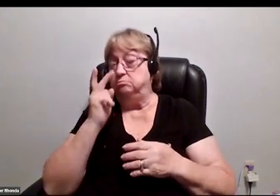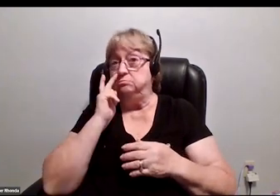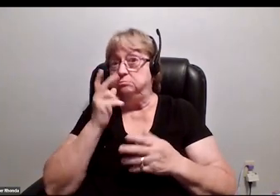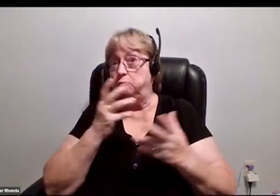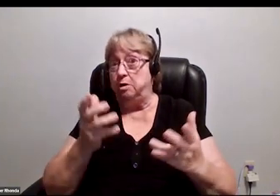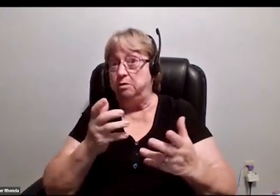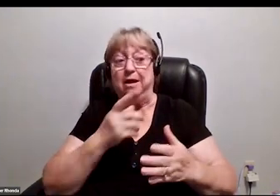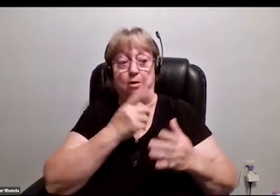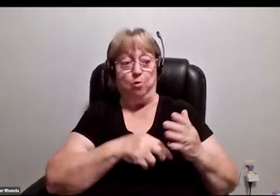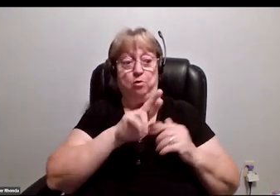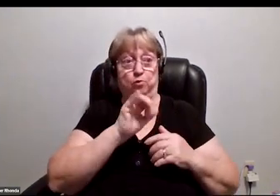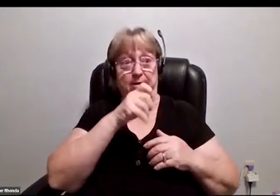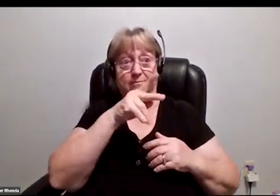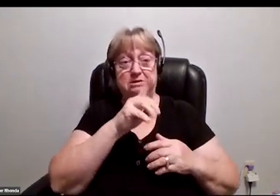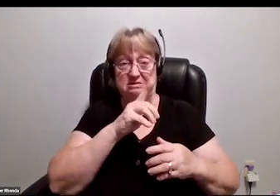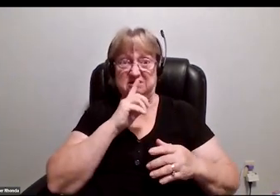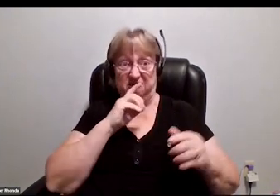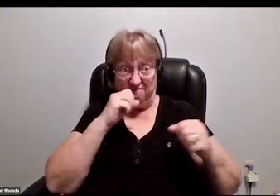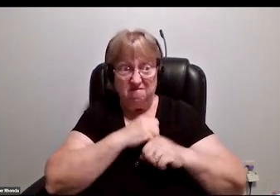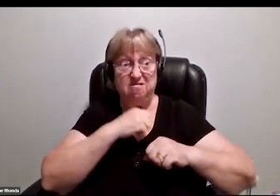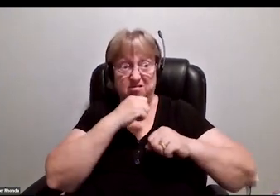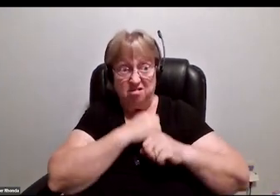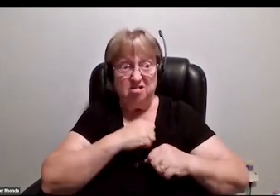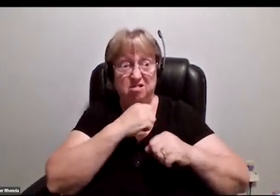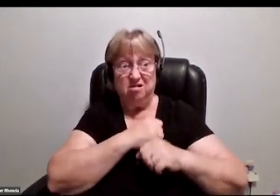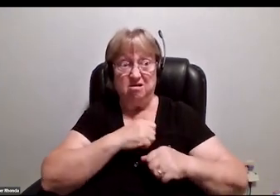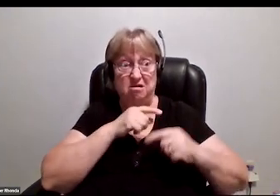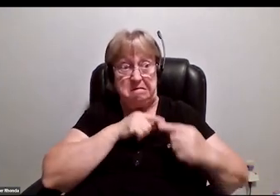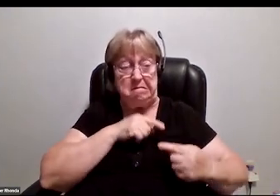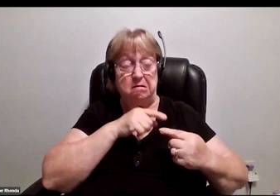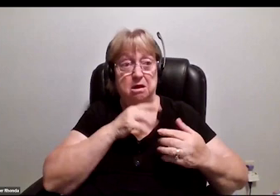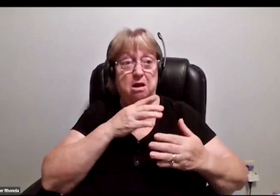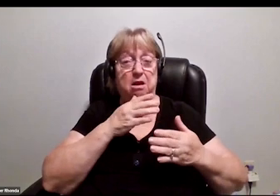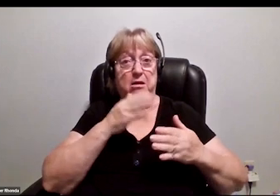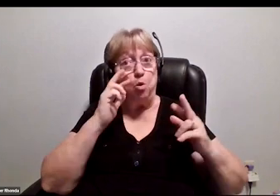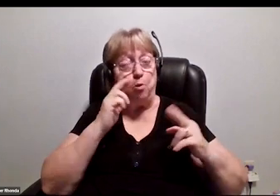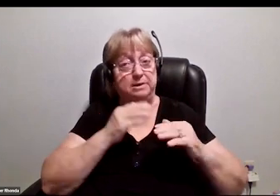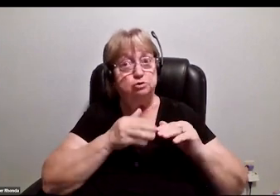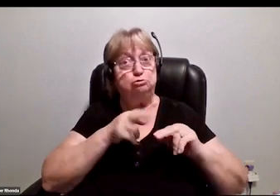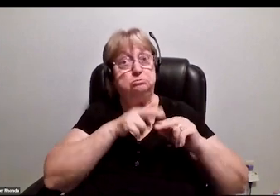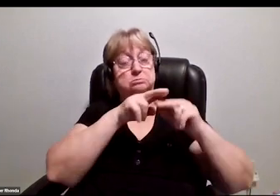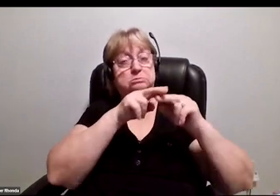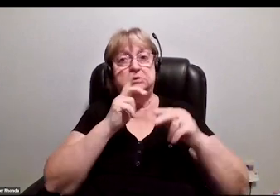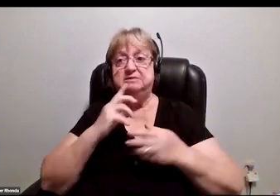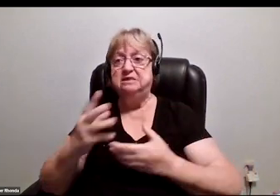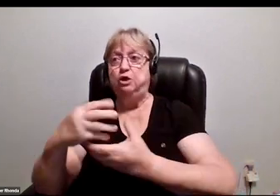and what RAMPD is fighting for and hoping to build is inclusion everywhere, right?